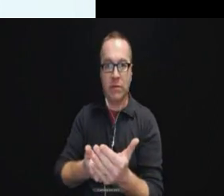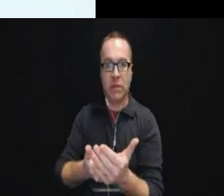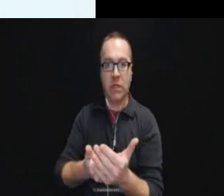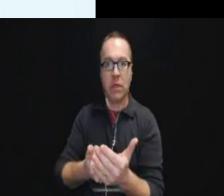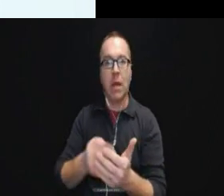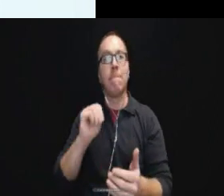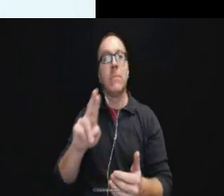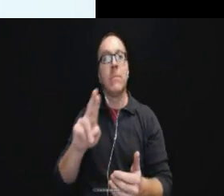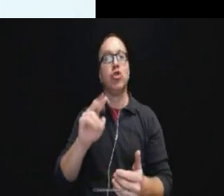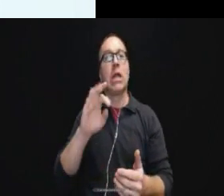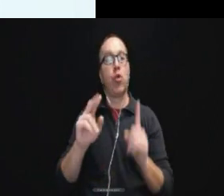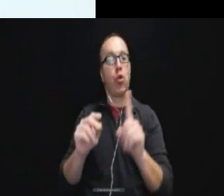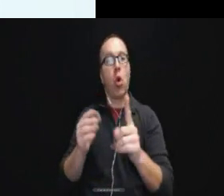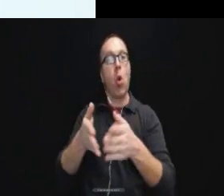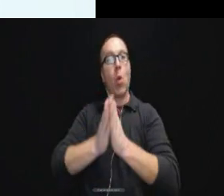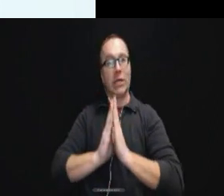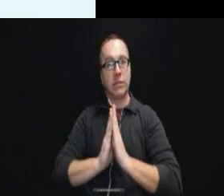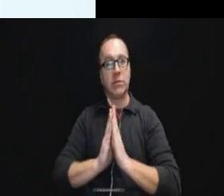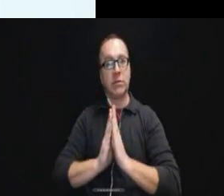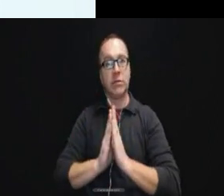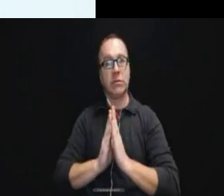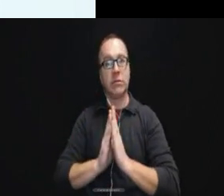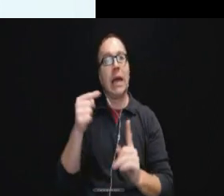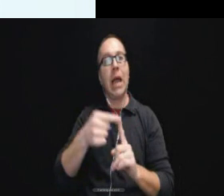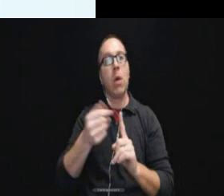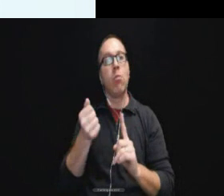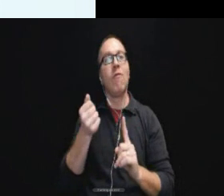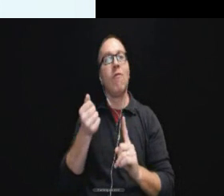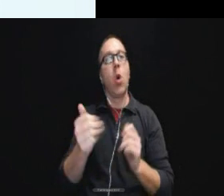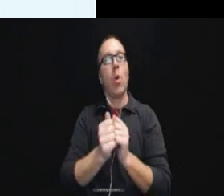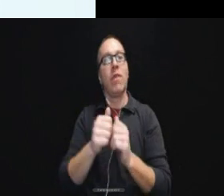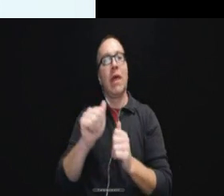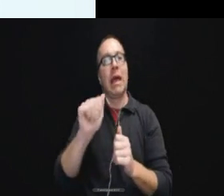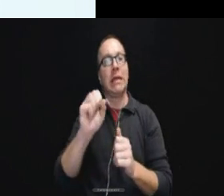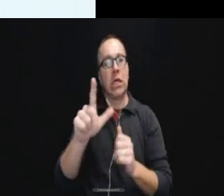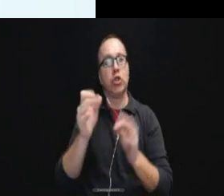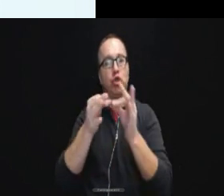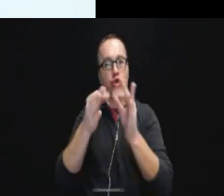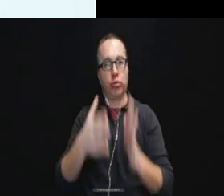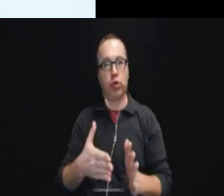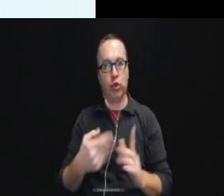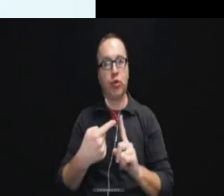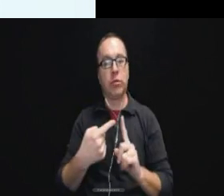Mr. Taylor requested that he be provided with an American Sign Language interpreter.